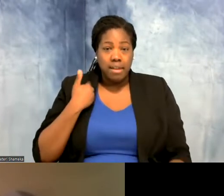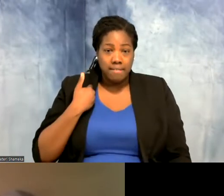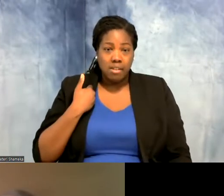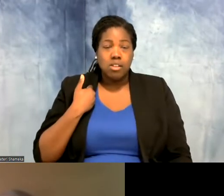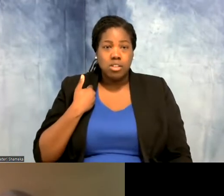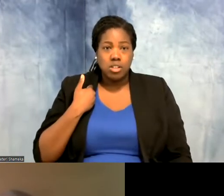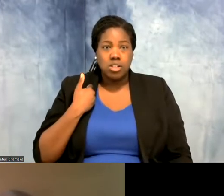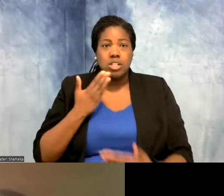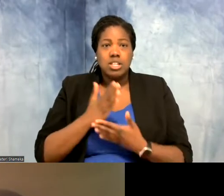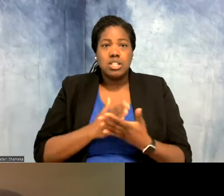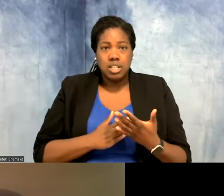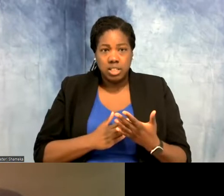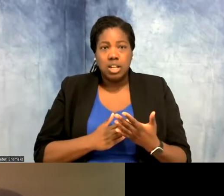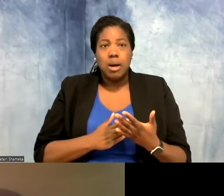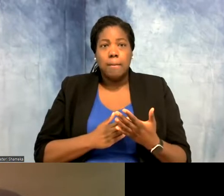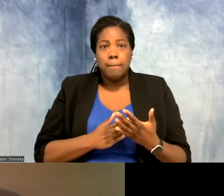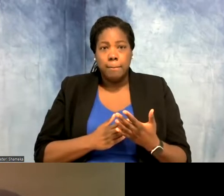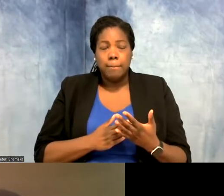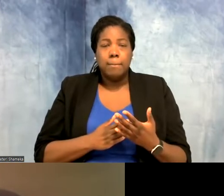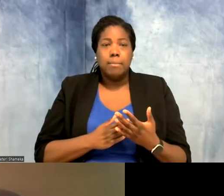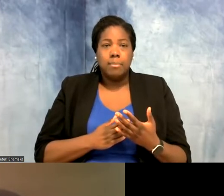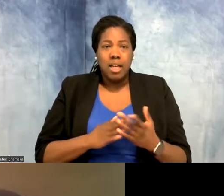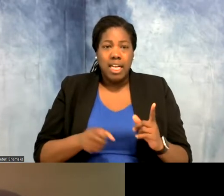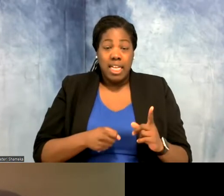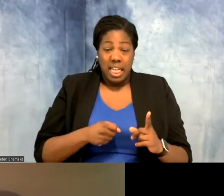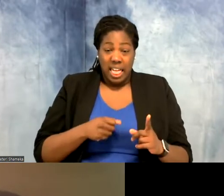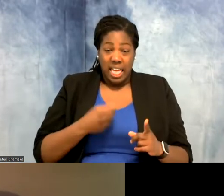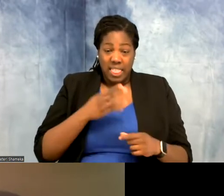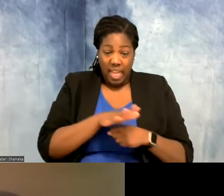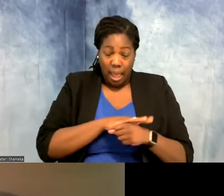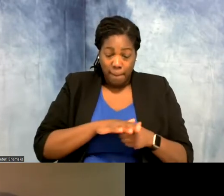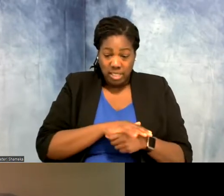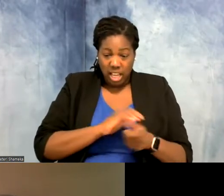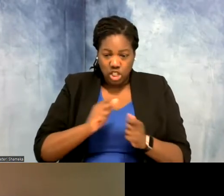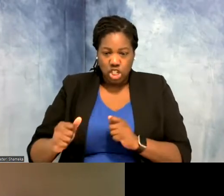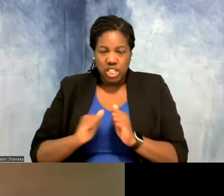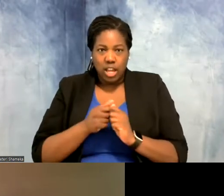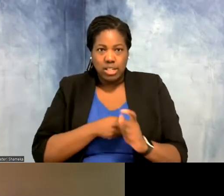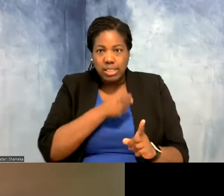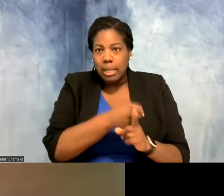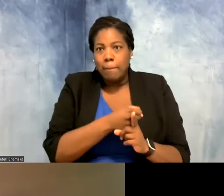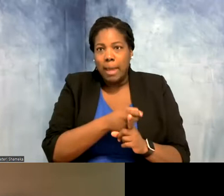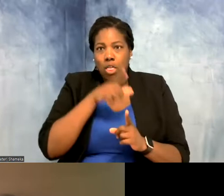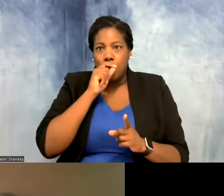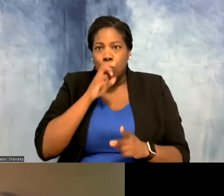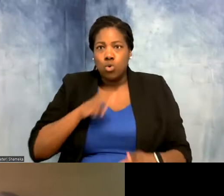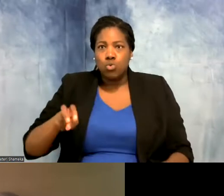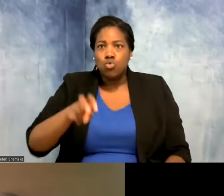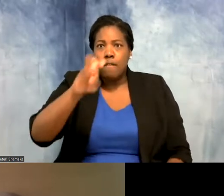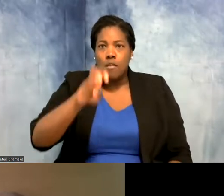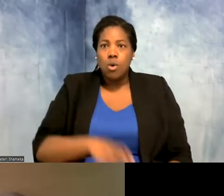are some of these, the impacts of habitat changes along the migration paths that you're seeing?